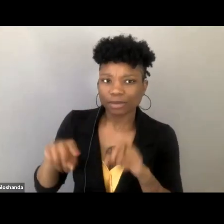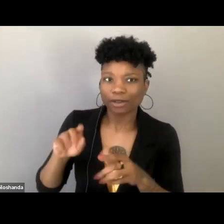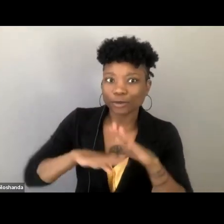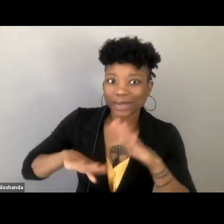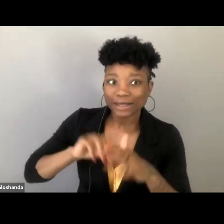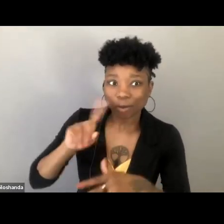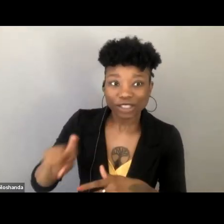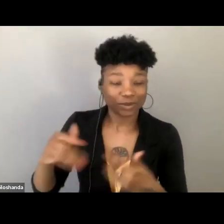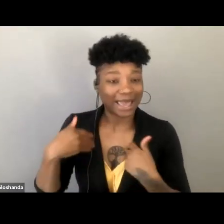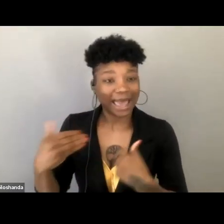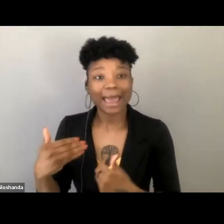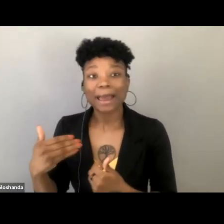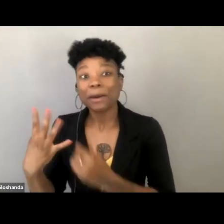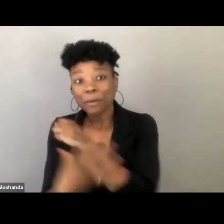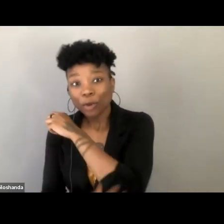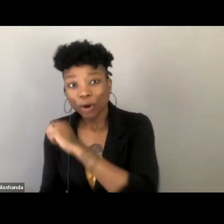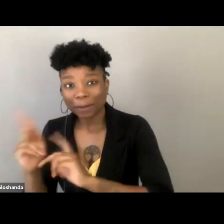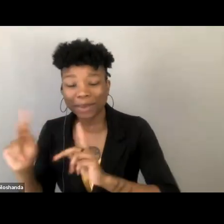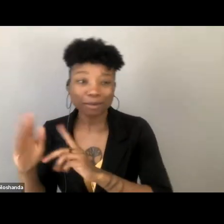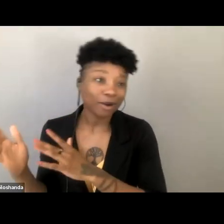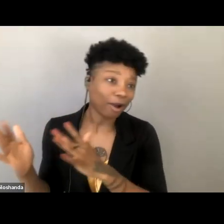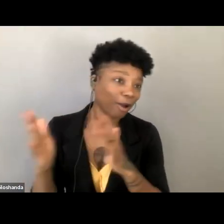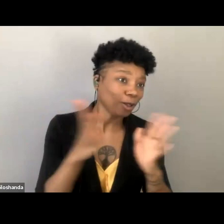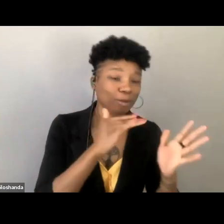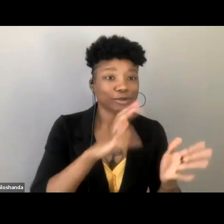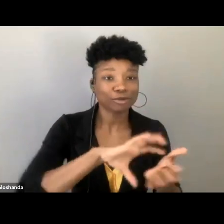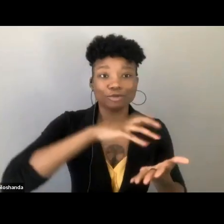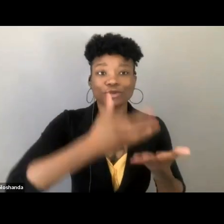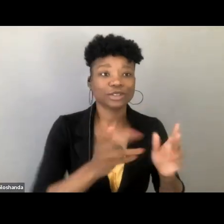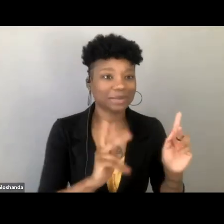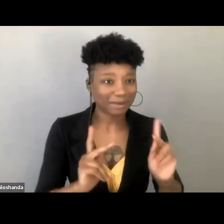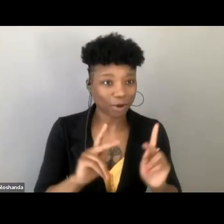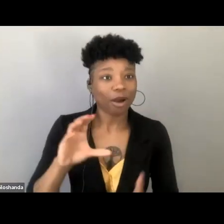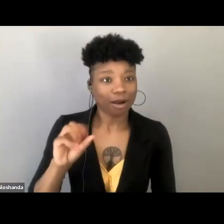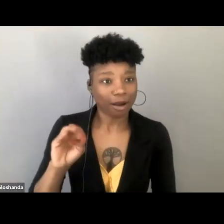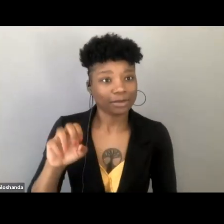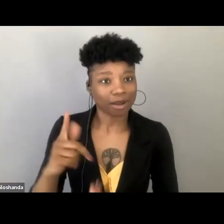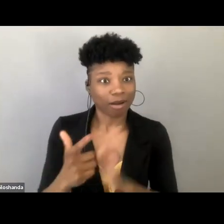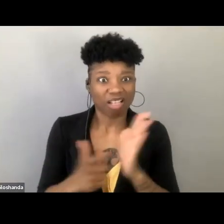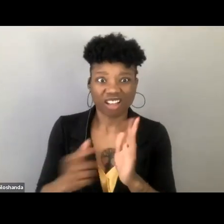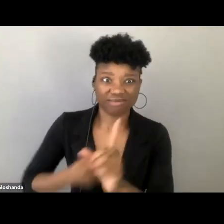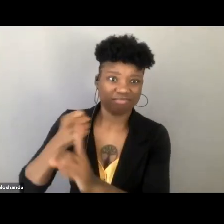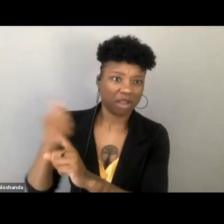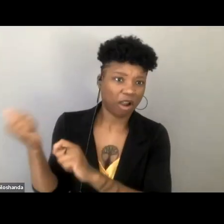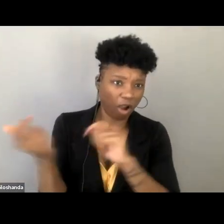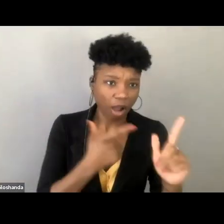ranged from the very poor to the wealthy. Comstock laws were a dragnet. And so these women and abortion seekers in general